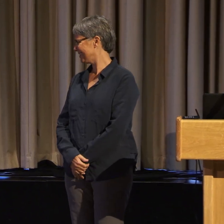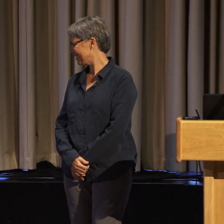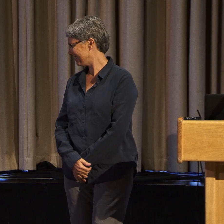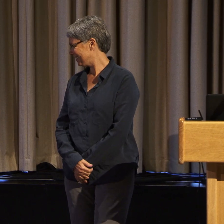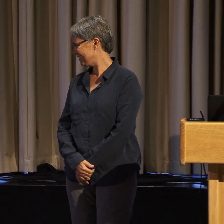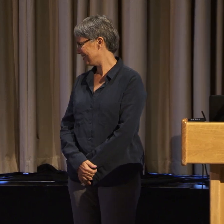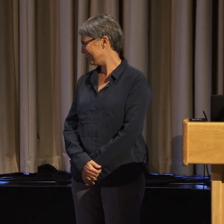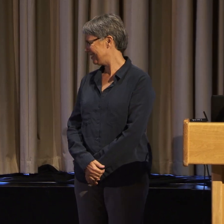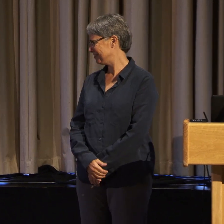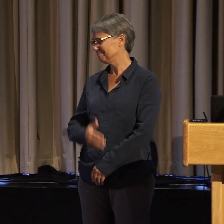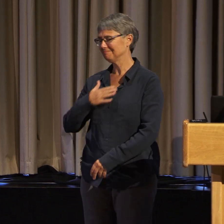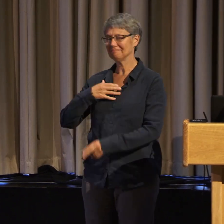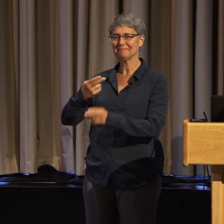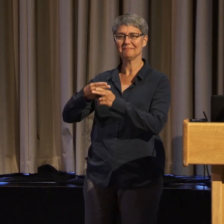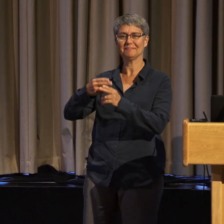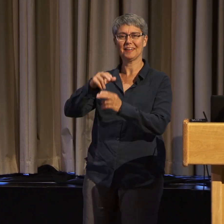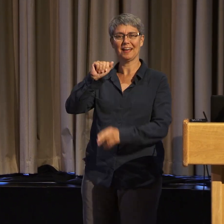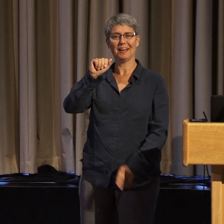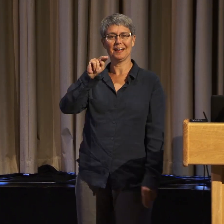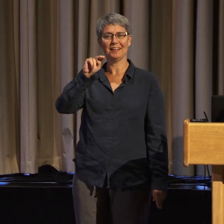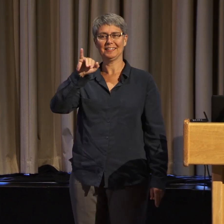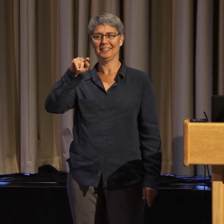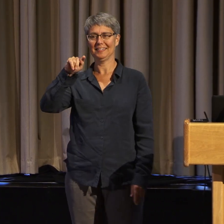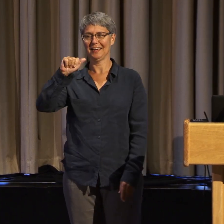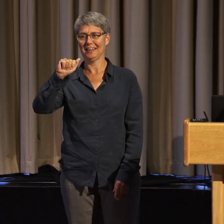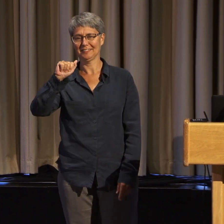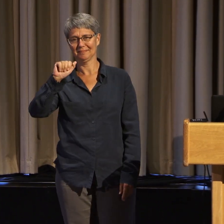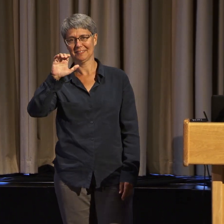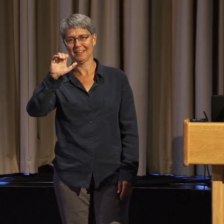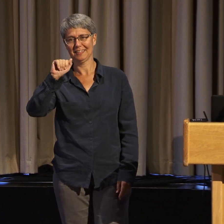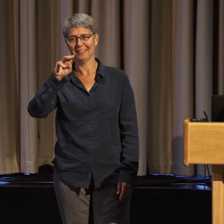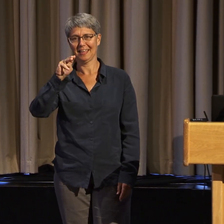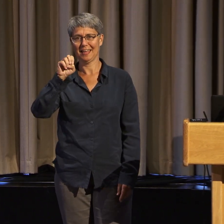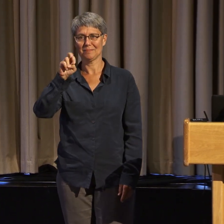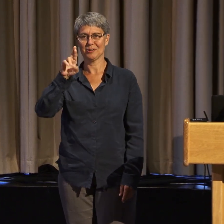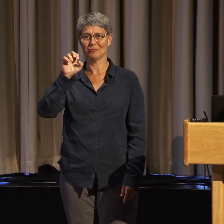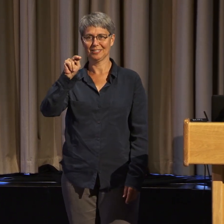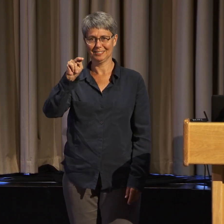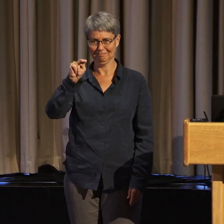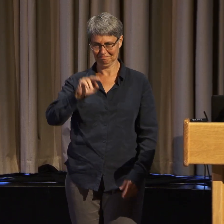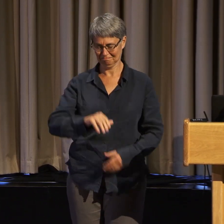I'm Anita Cameron, and I have been